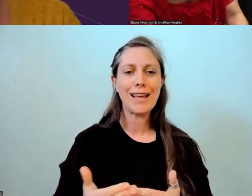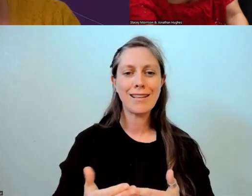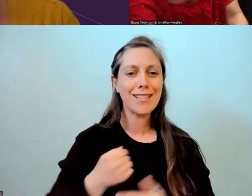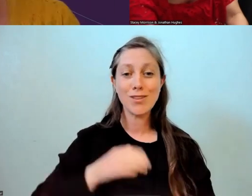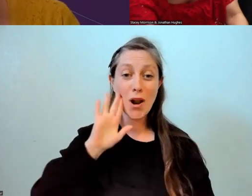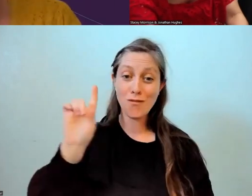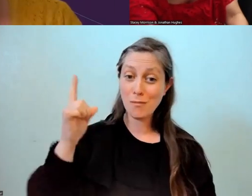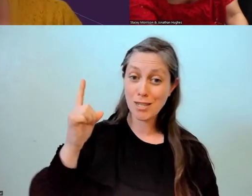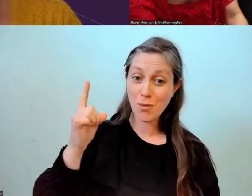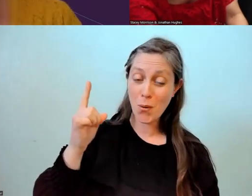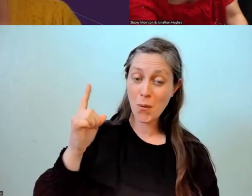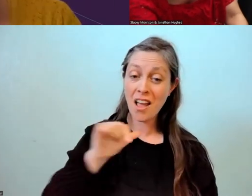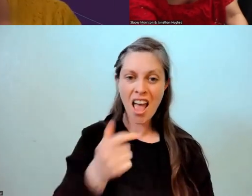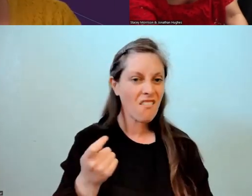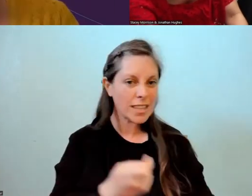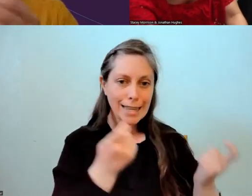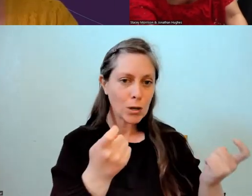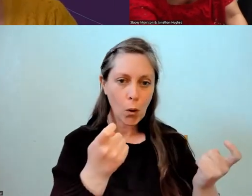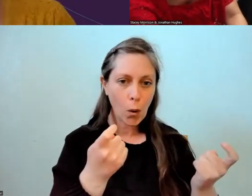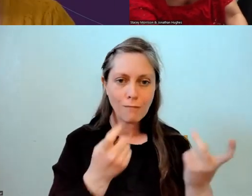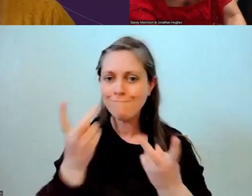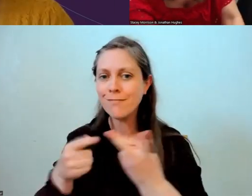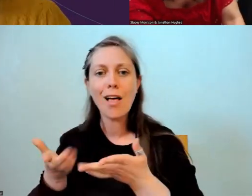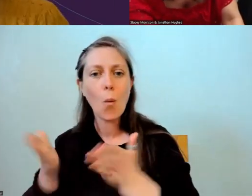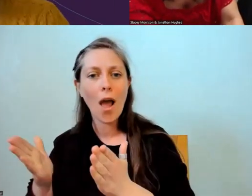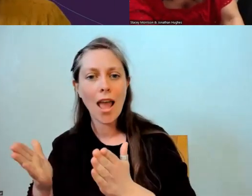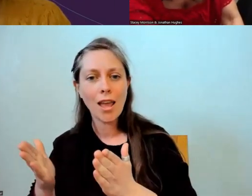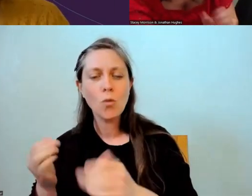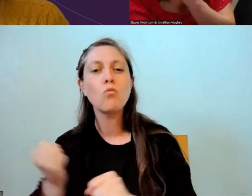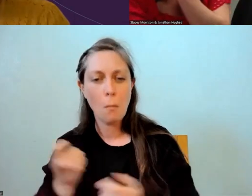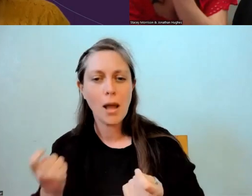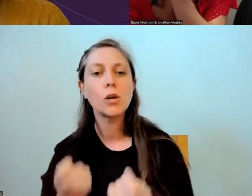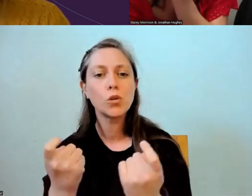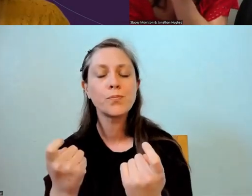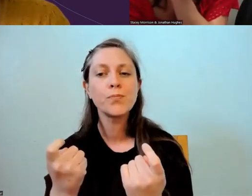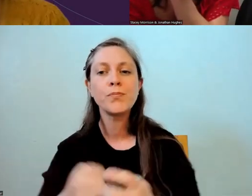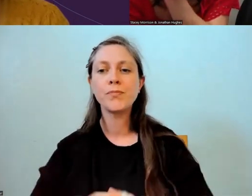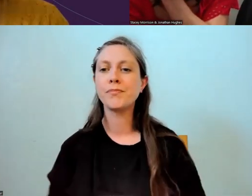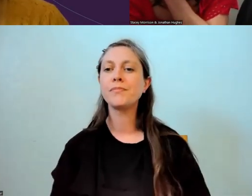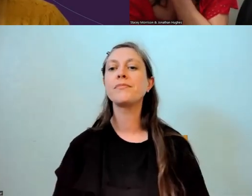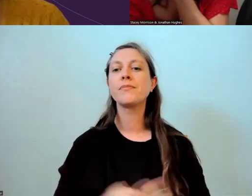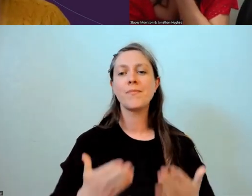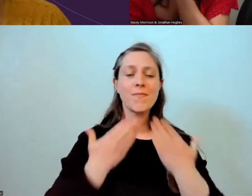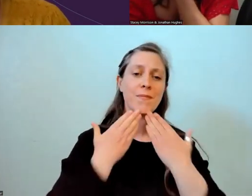"Isn't gonna work. We'll find a way. We'll make it work." So thank you, thank you for your time this evening.